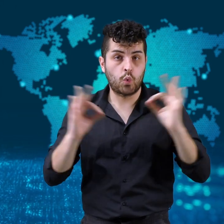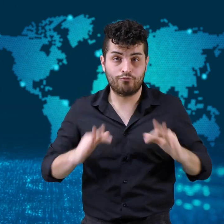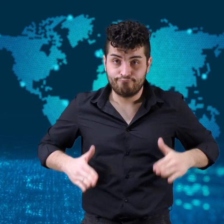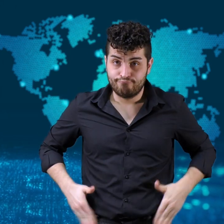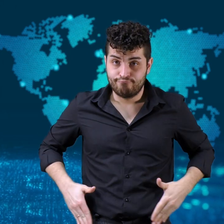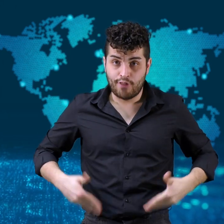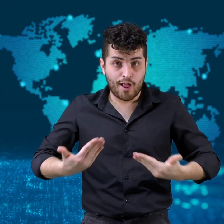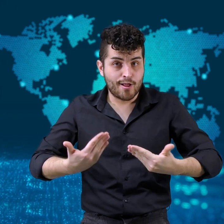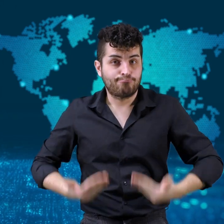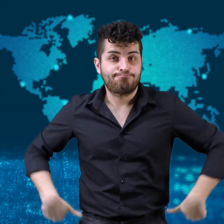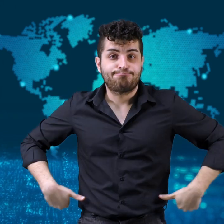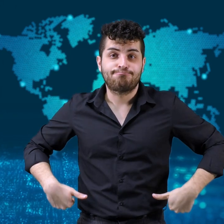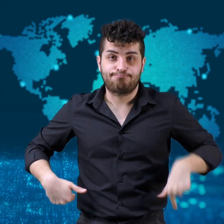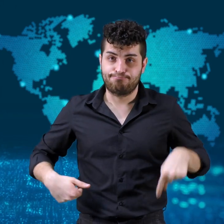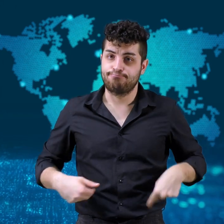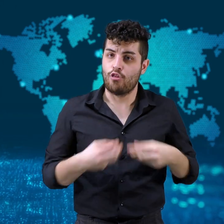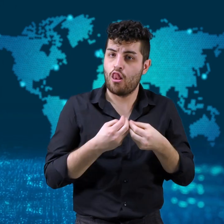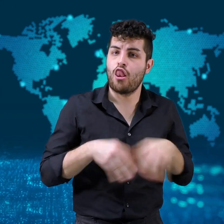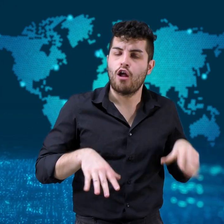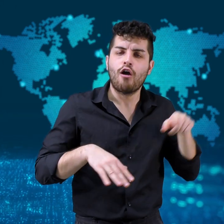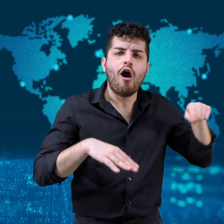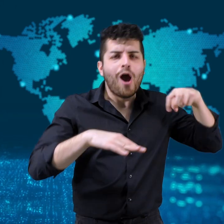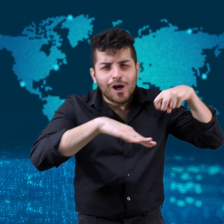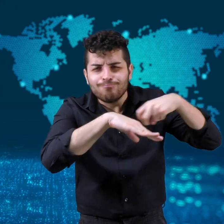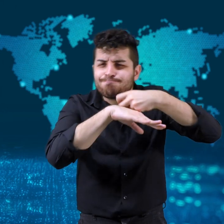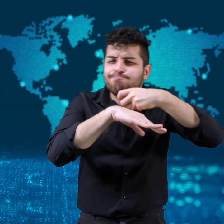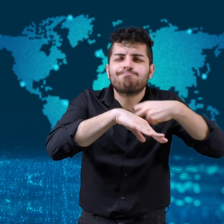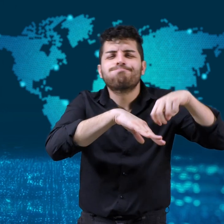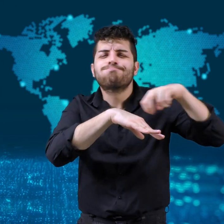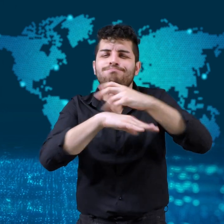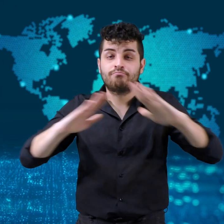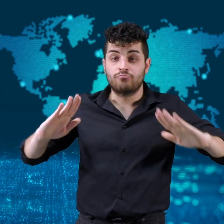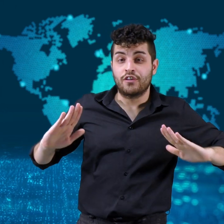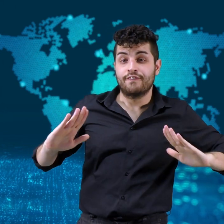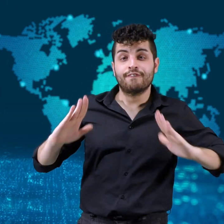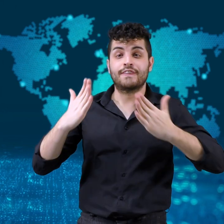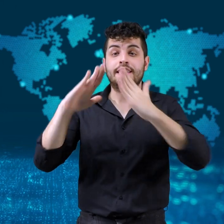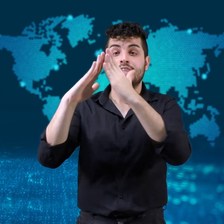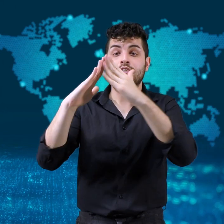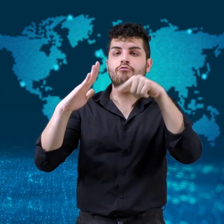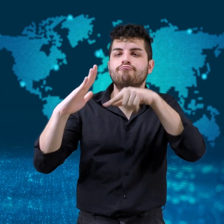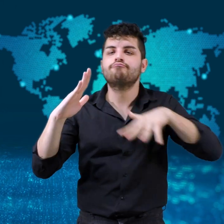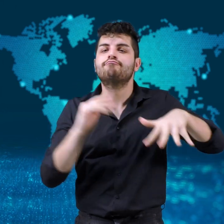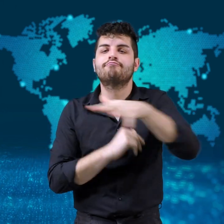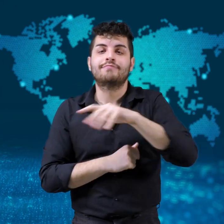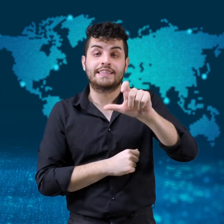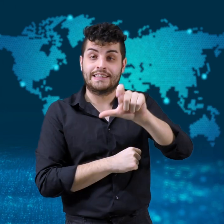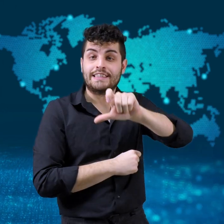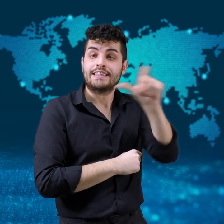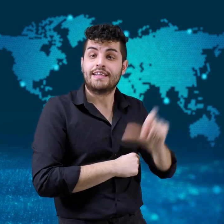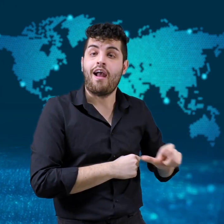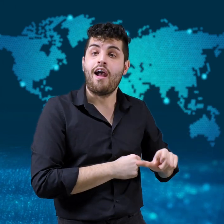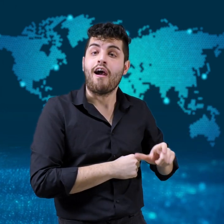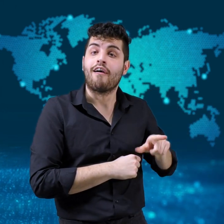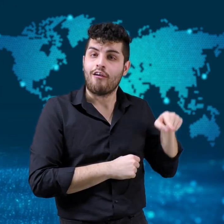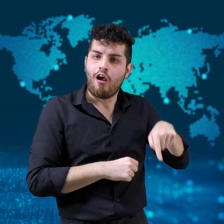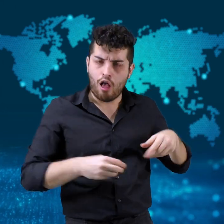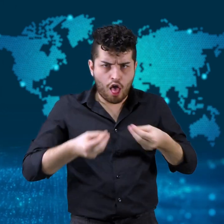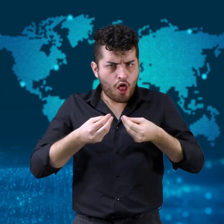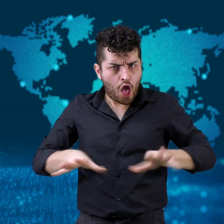a double amputee reached the peak of the Matterhorn.